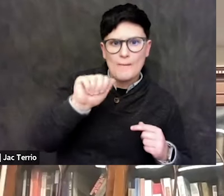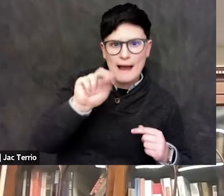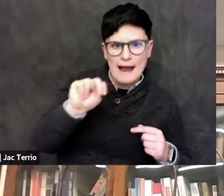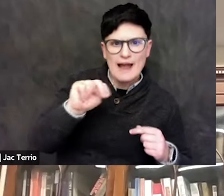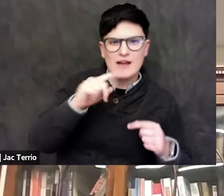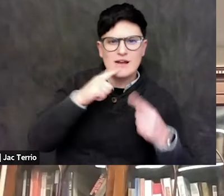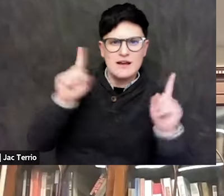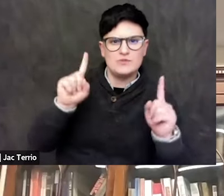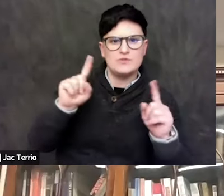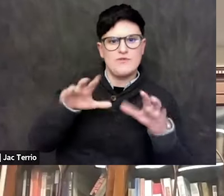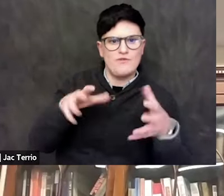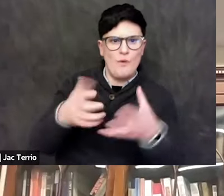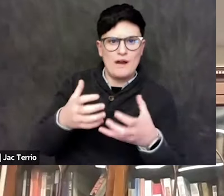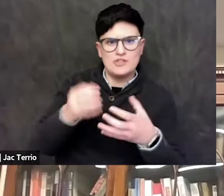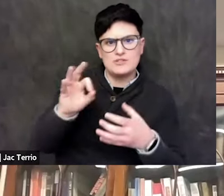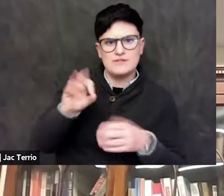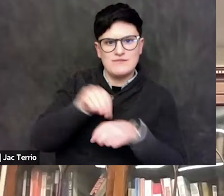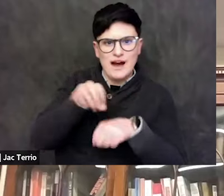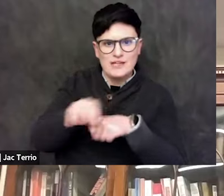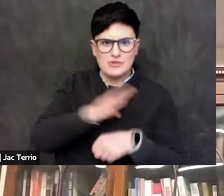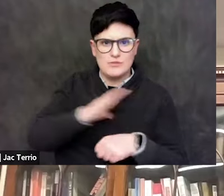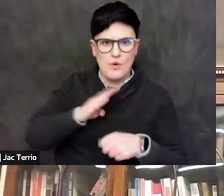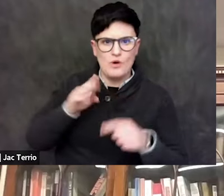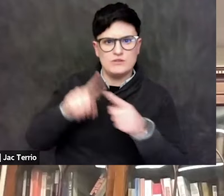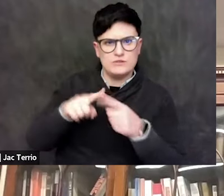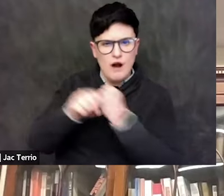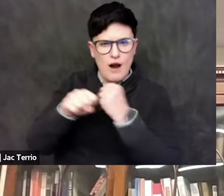Why isn't the battle against anti-Semitism included,